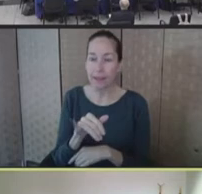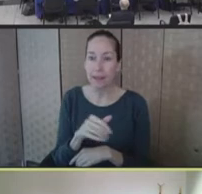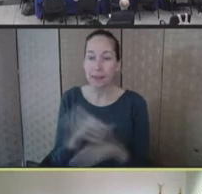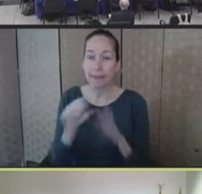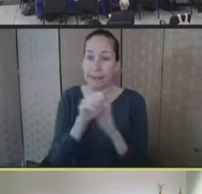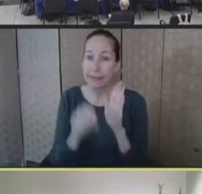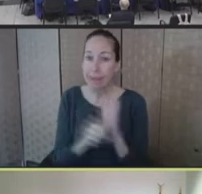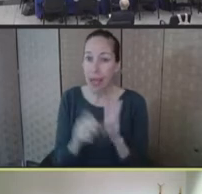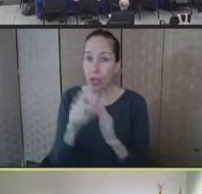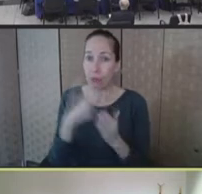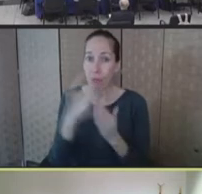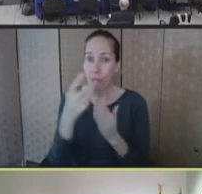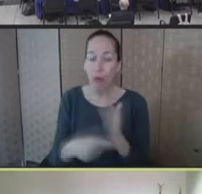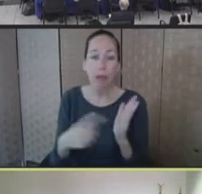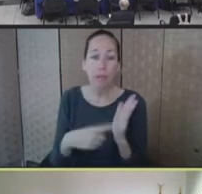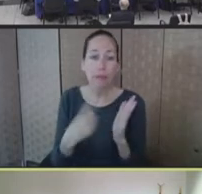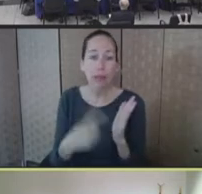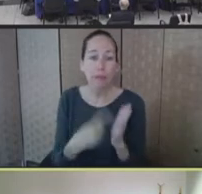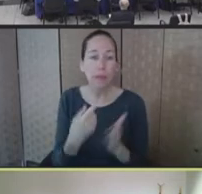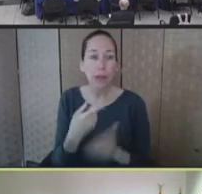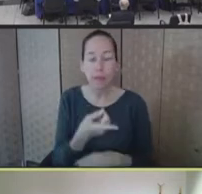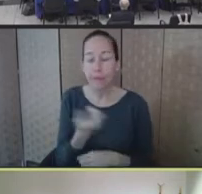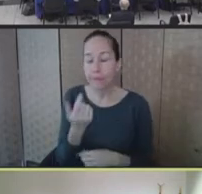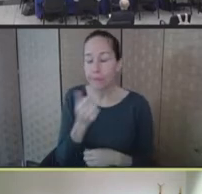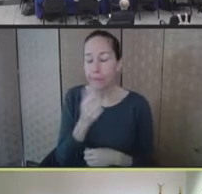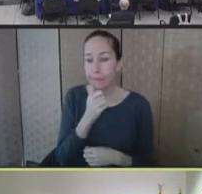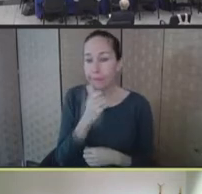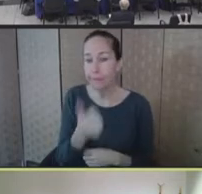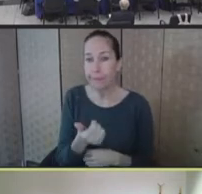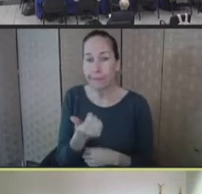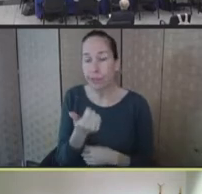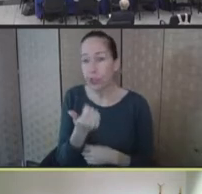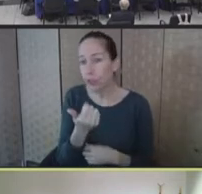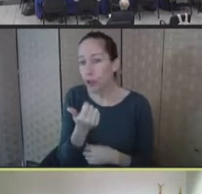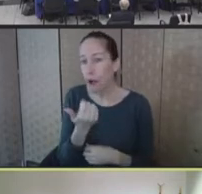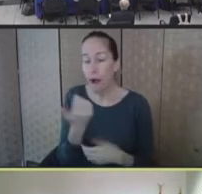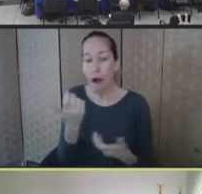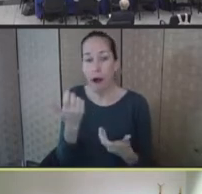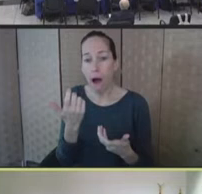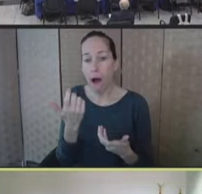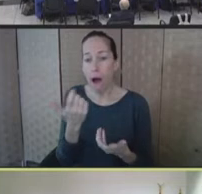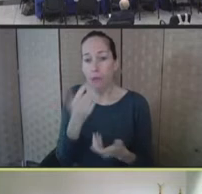no longer are in the day to day business of moving vaccine. And they simply didn't